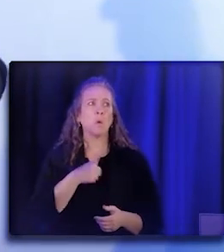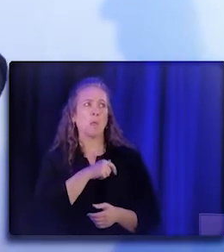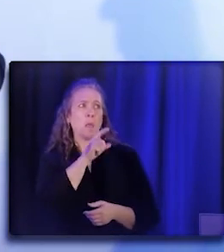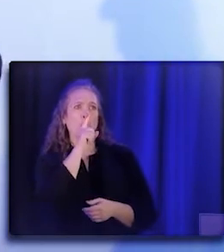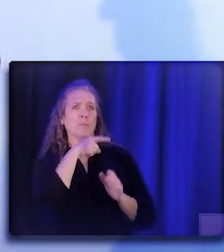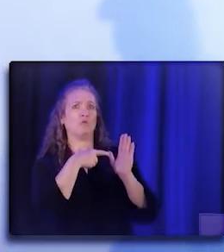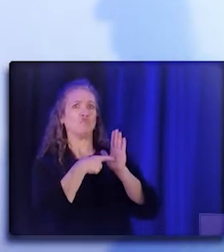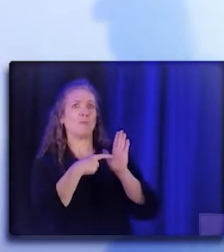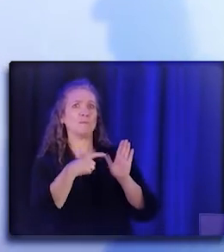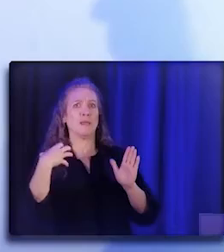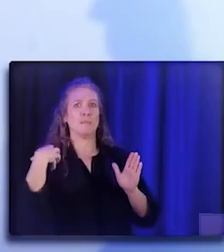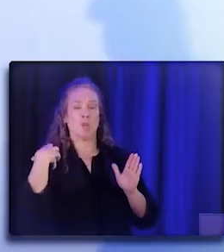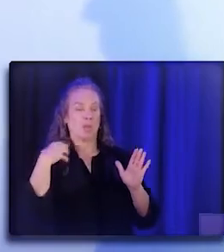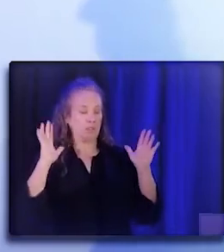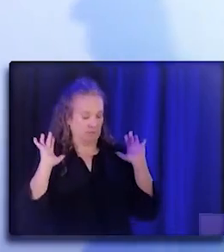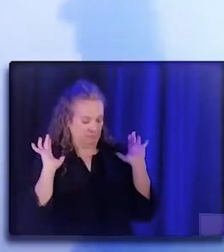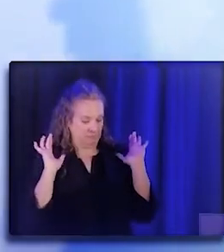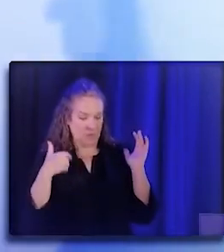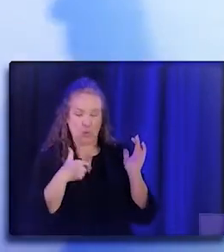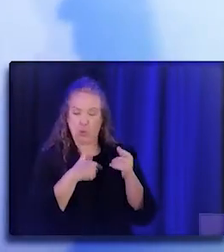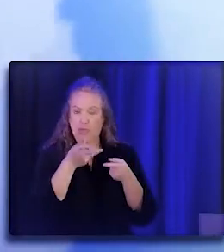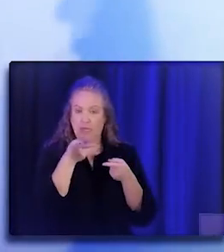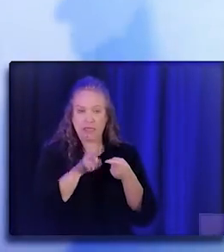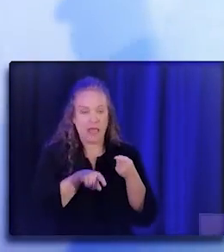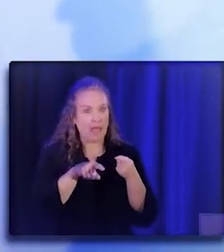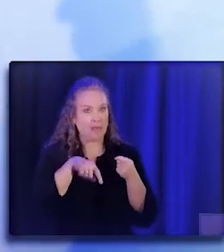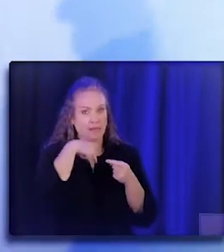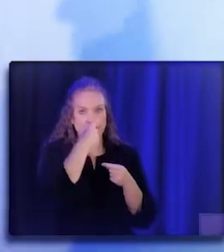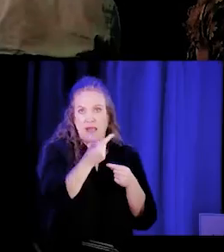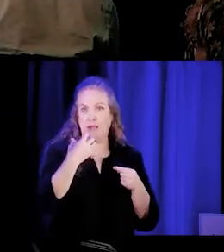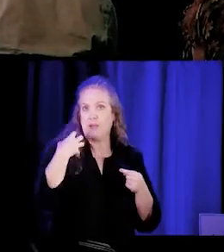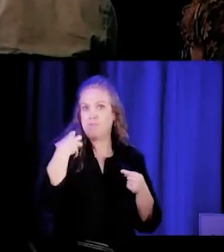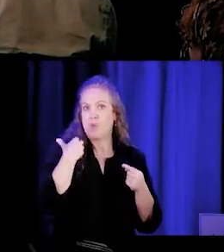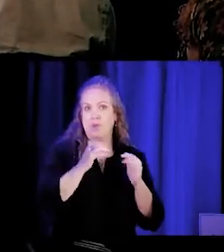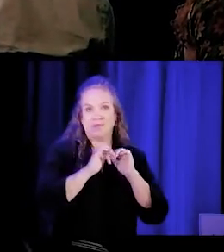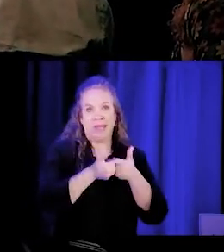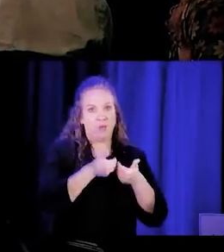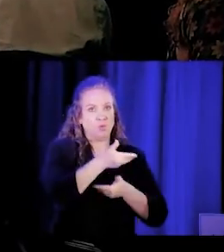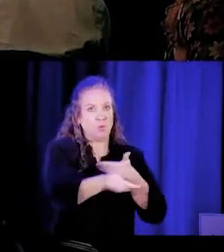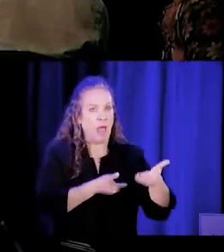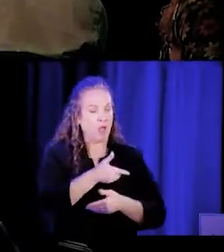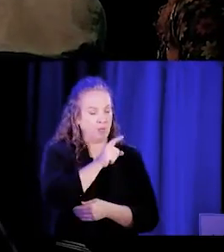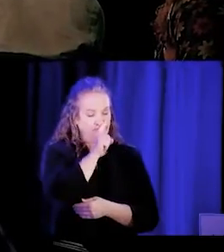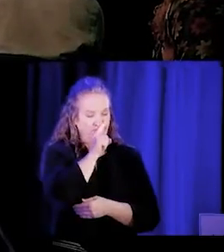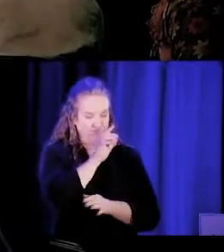we can't do anything on the employer side, but we've been very intentional to make sure